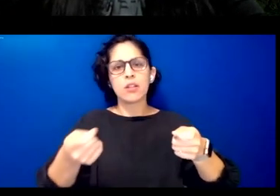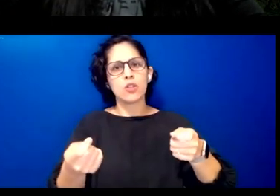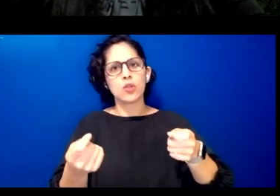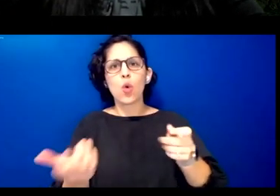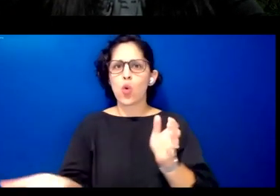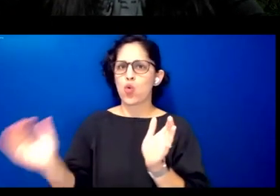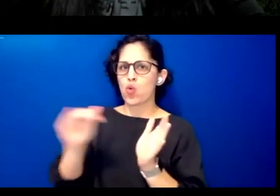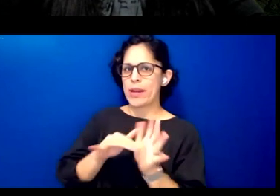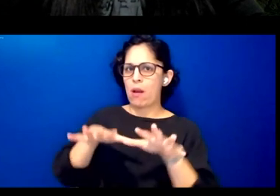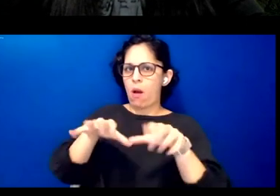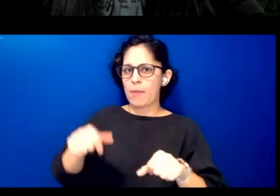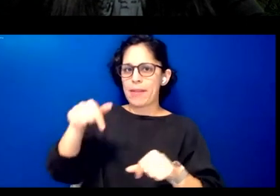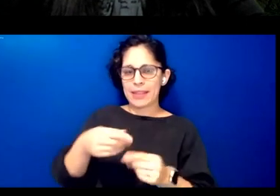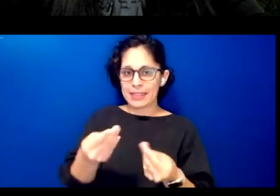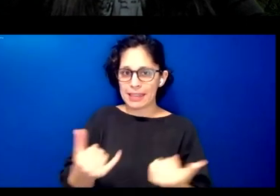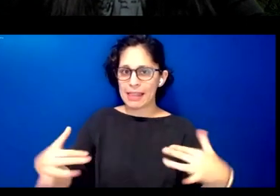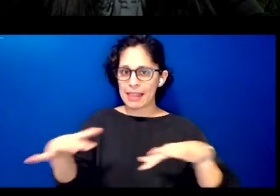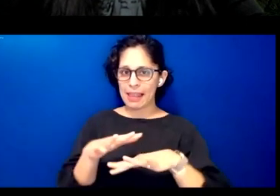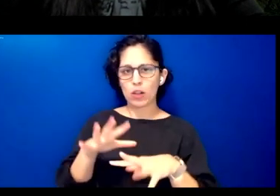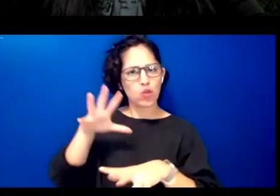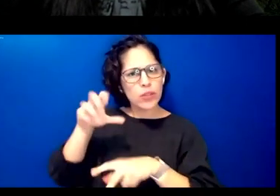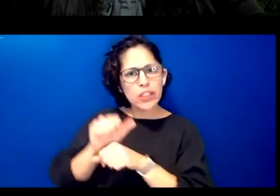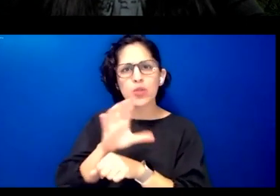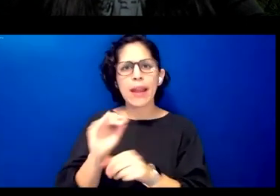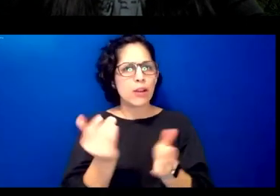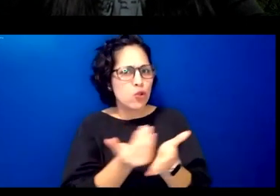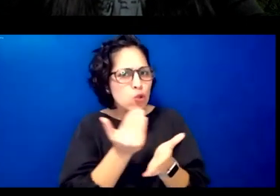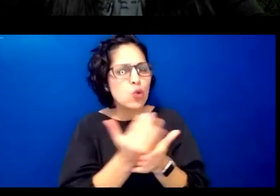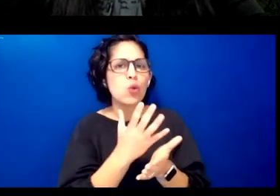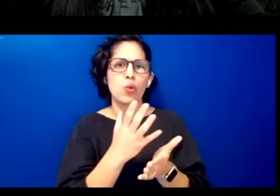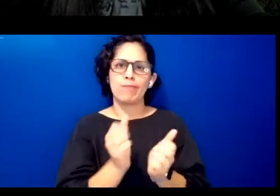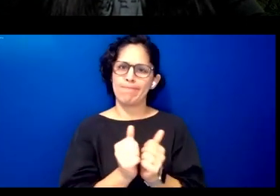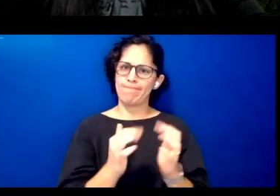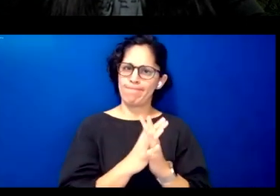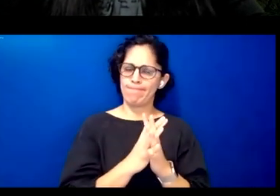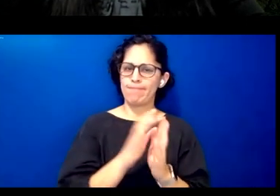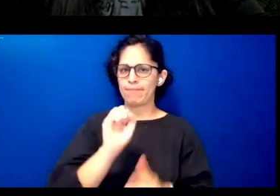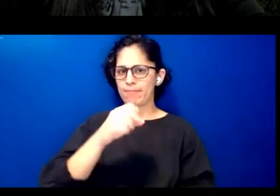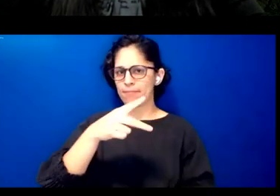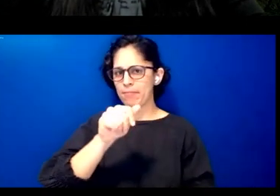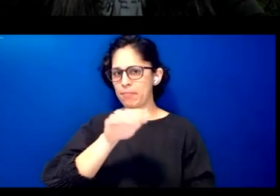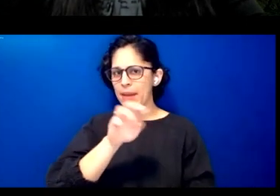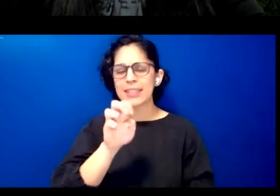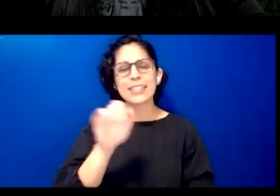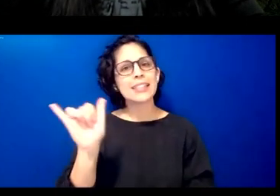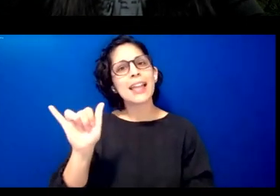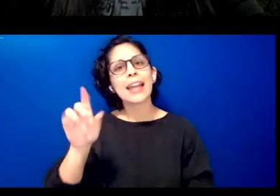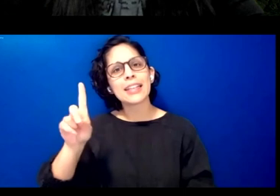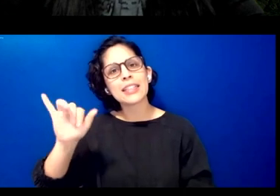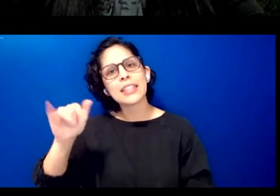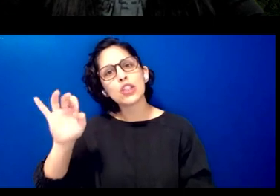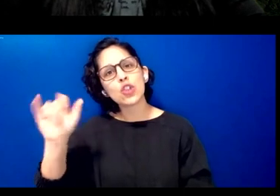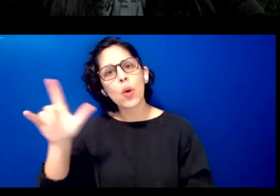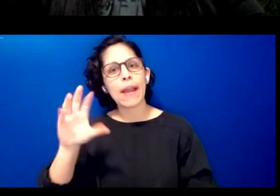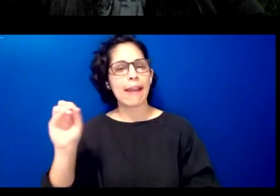our lands traditional and new and emerging spaces like the digital and virtual environments